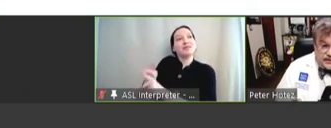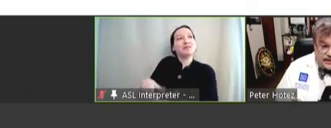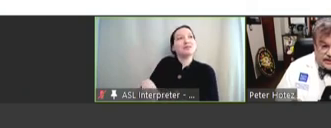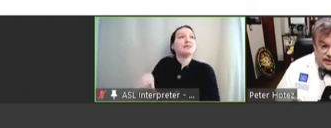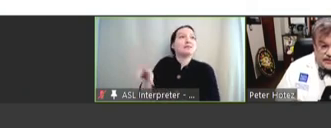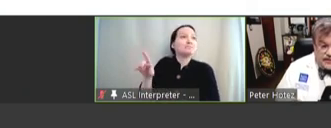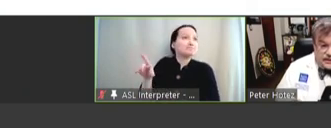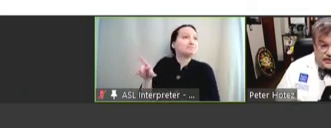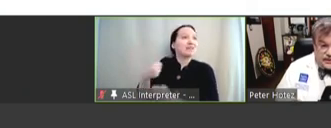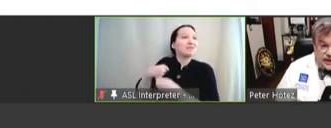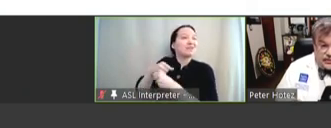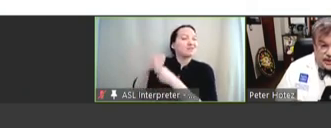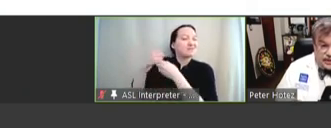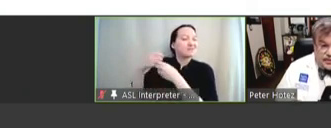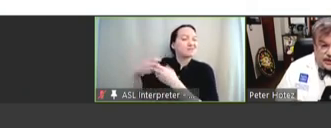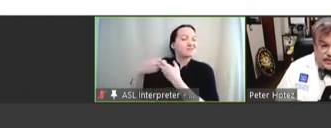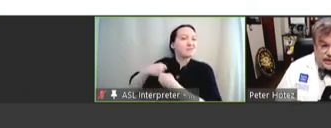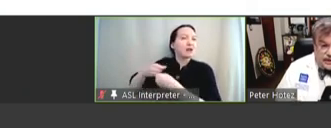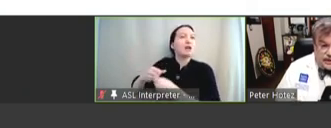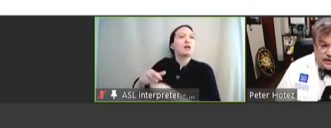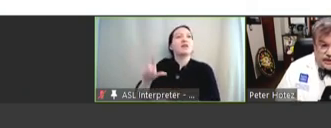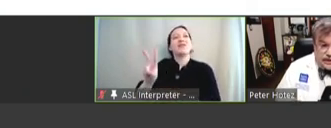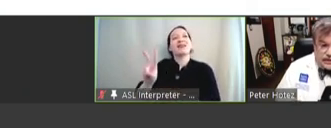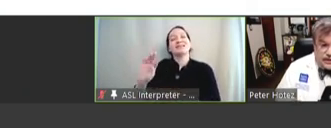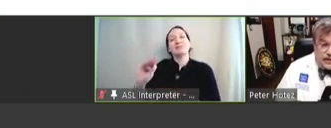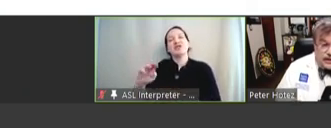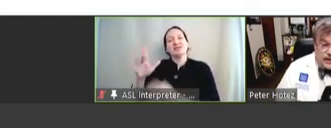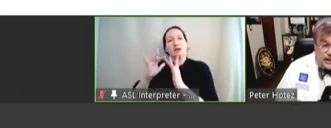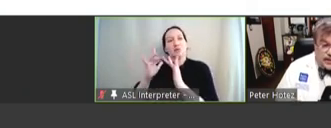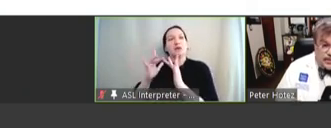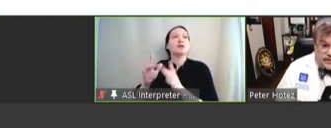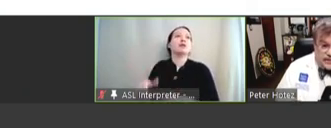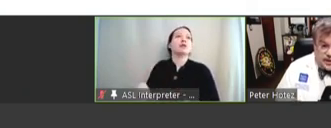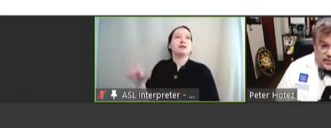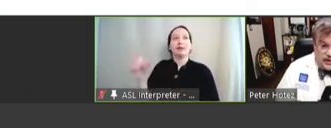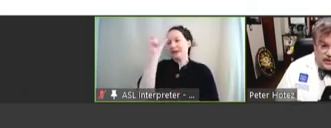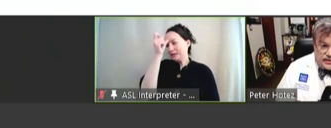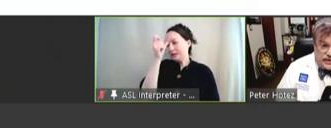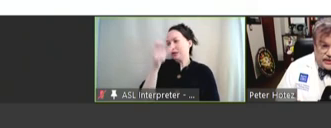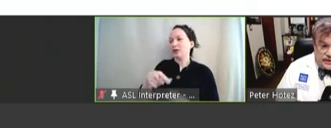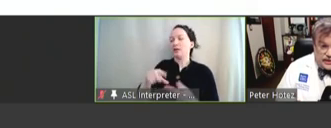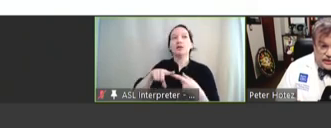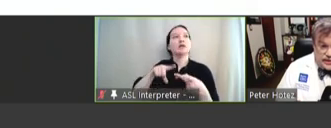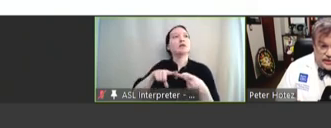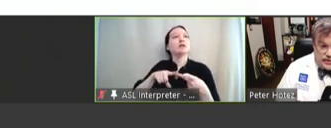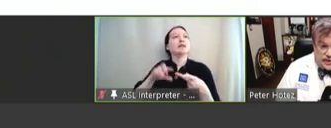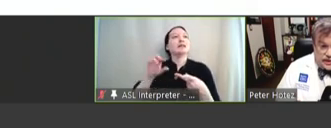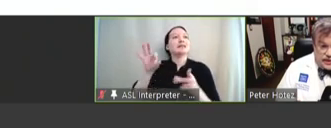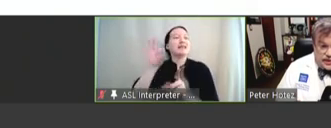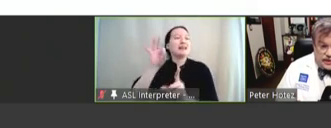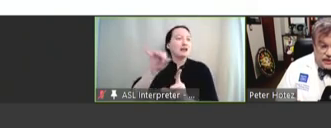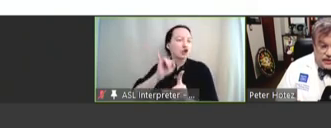Vaccine Manufacturers Network -- Bio E in India, Biofarma in Indonesia, Septa in Bangladesh,